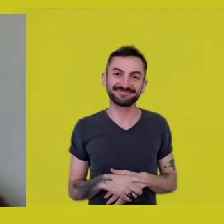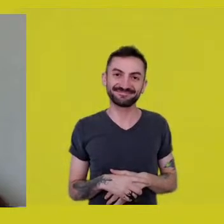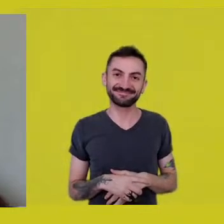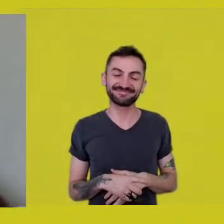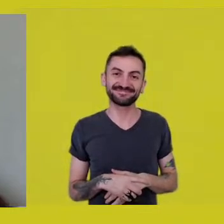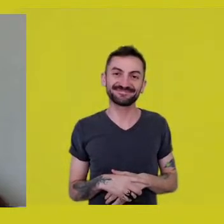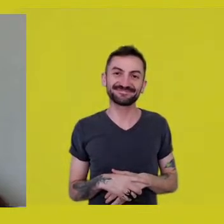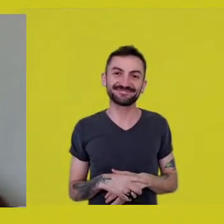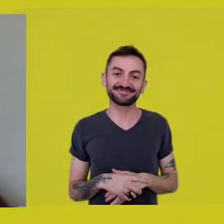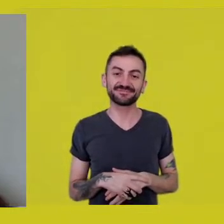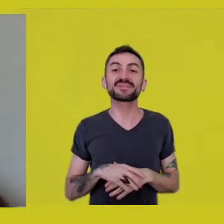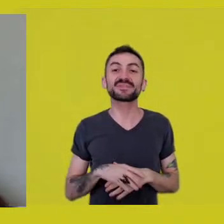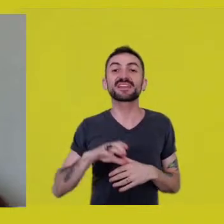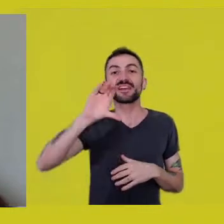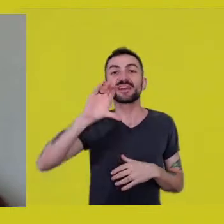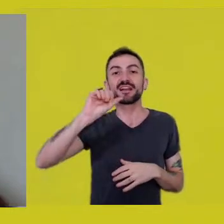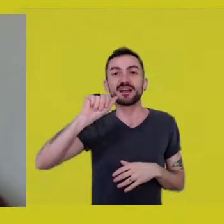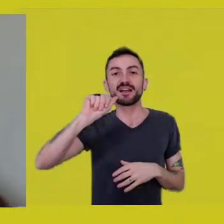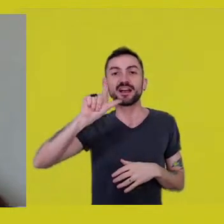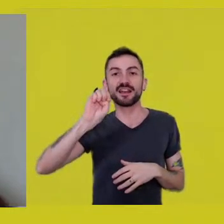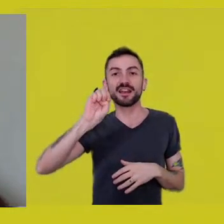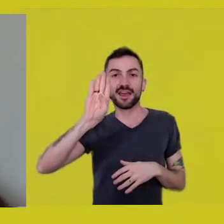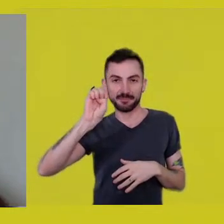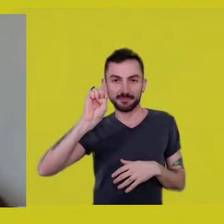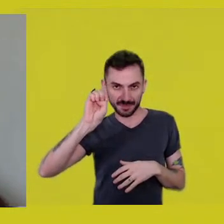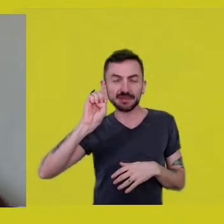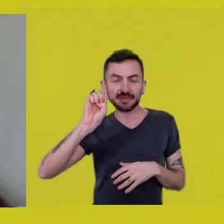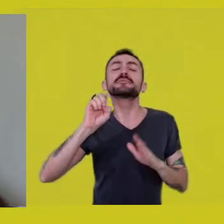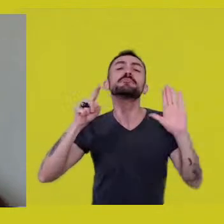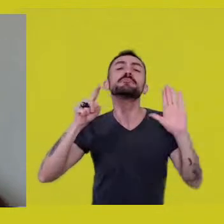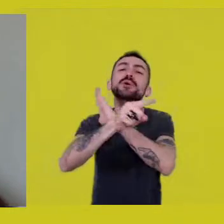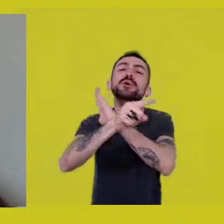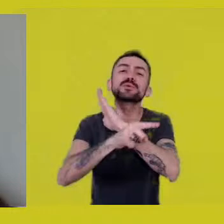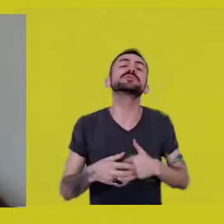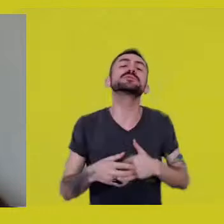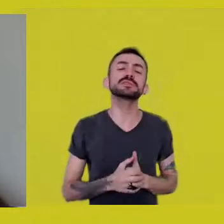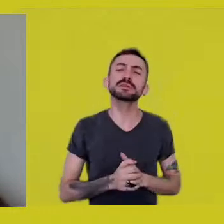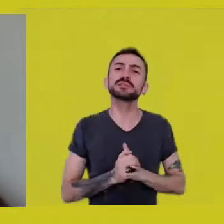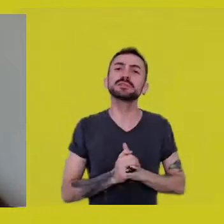Calé Miranda asks, is it possible for a non-Native